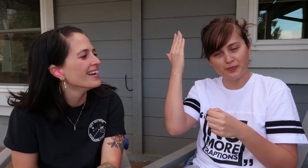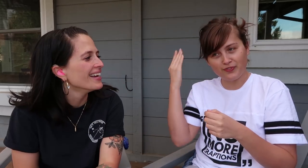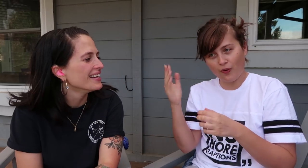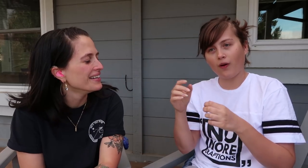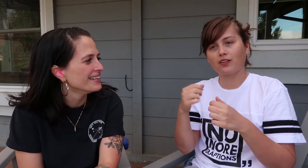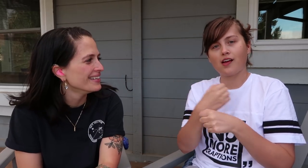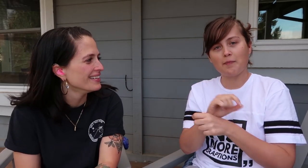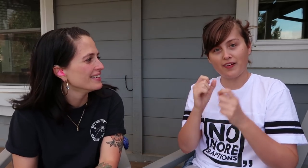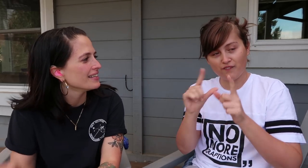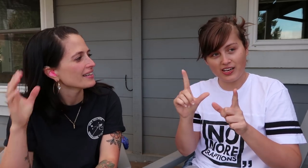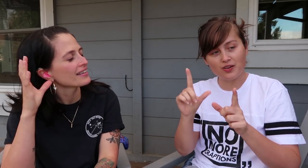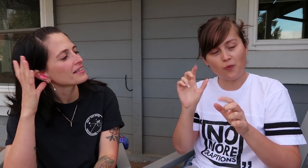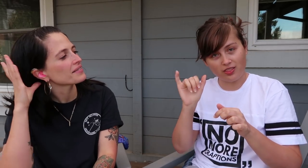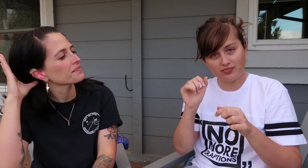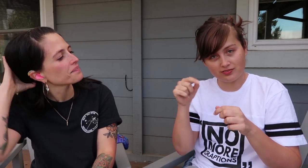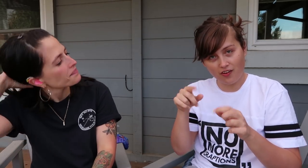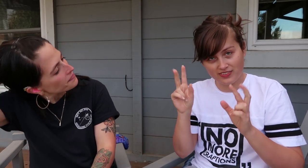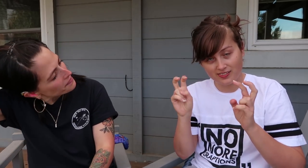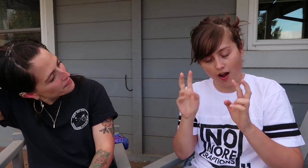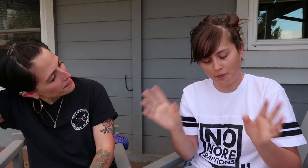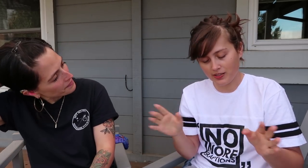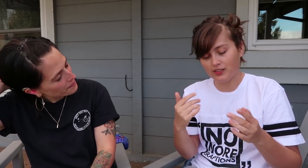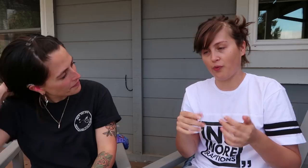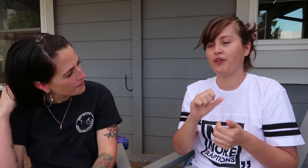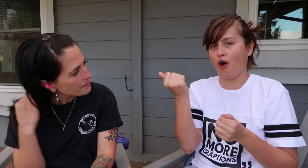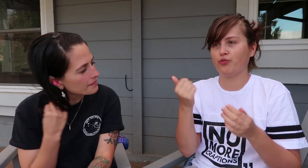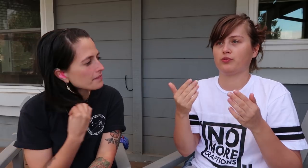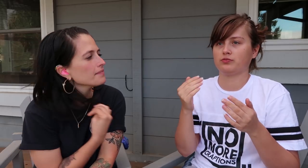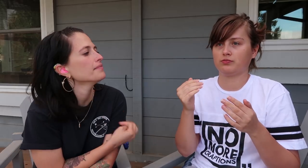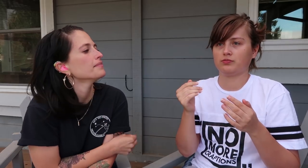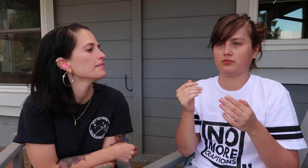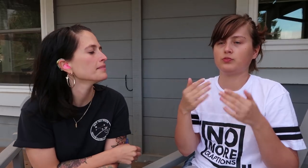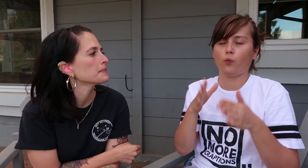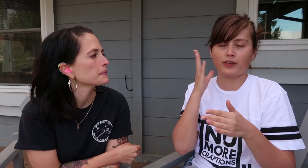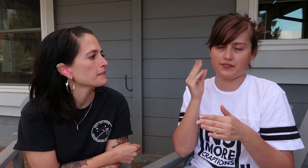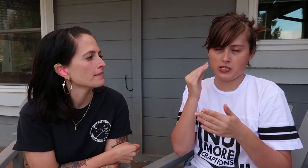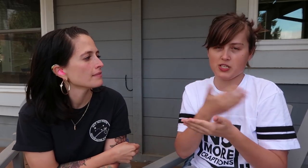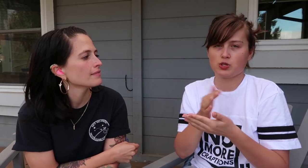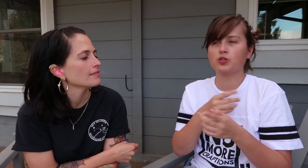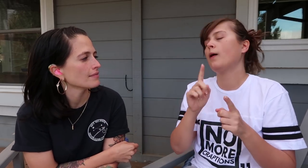A little while ago, I made a video about this topic, on other ways that deaf people listen to music,